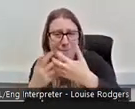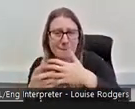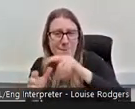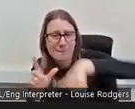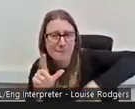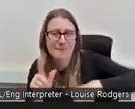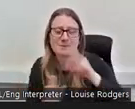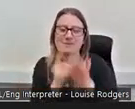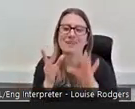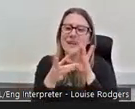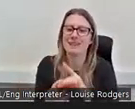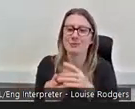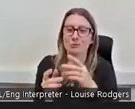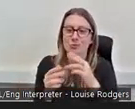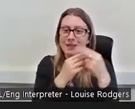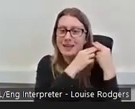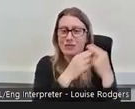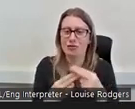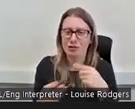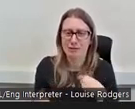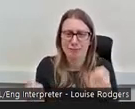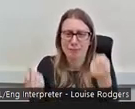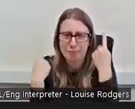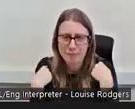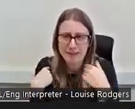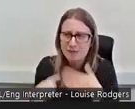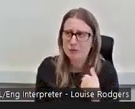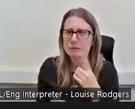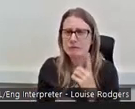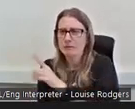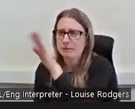I don't understand and I have to go away and ask, but I think when you get better at asking as well,